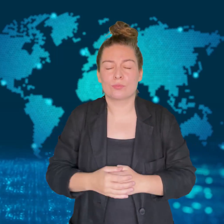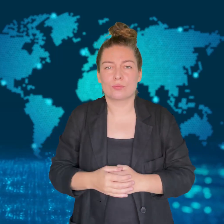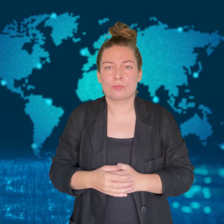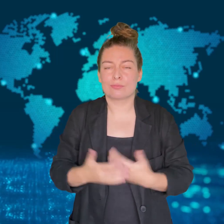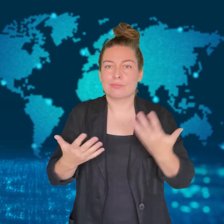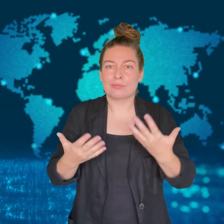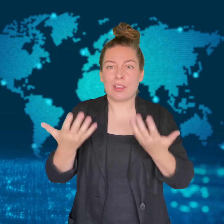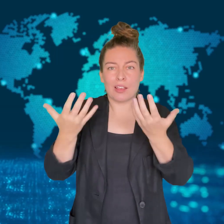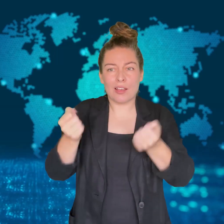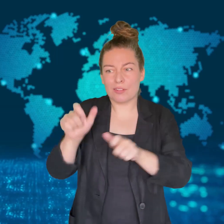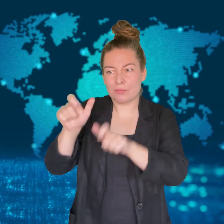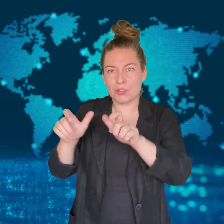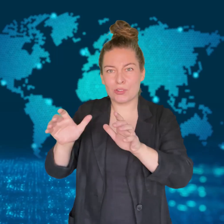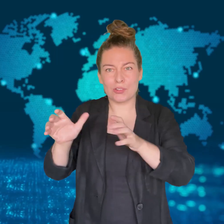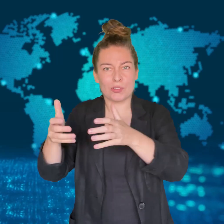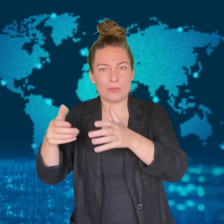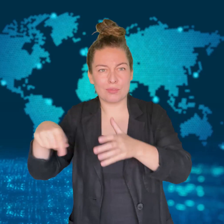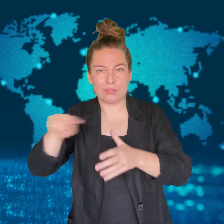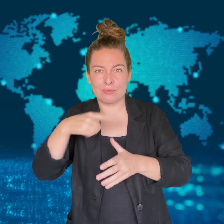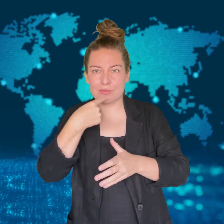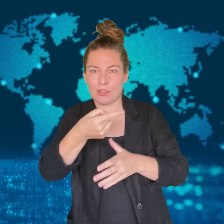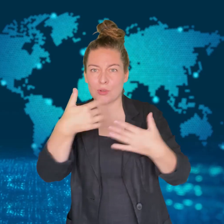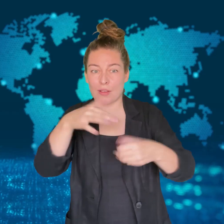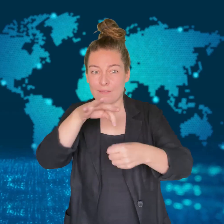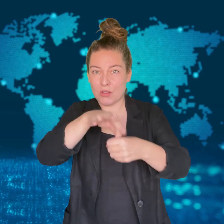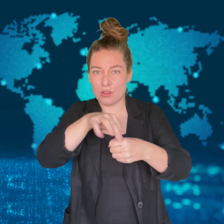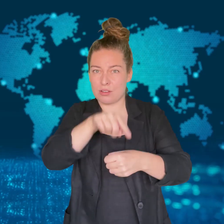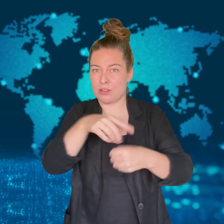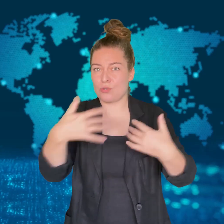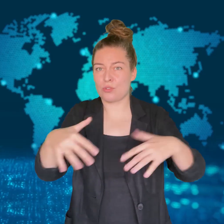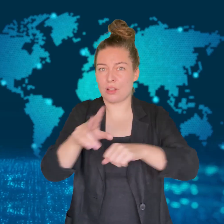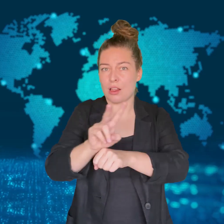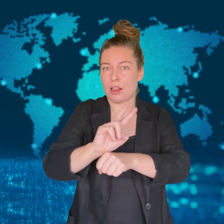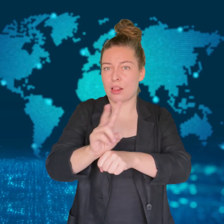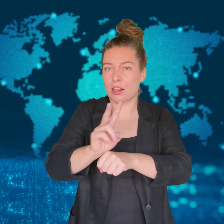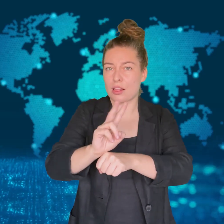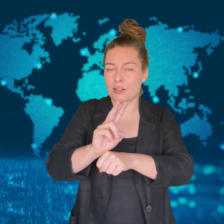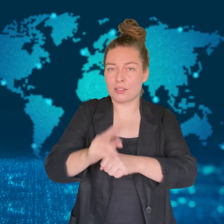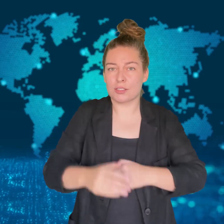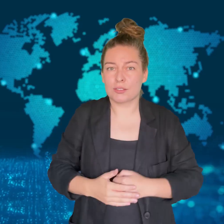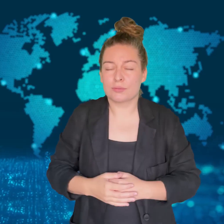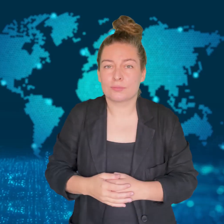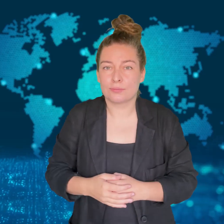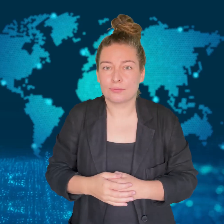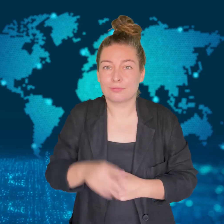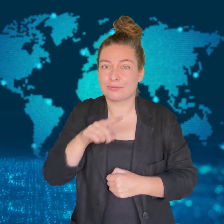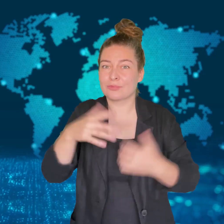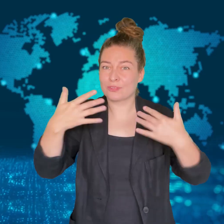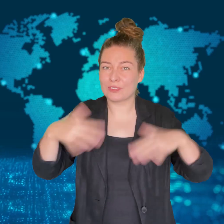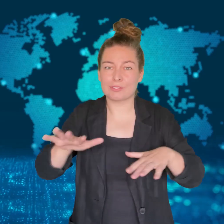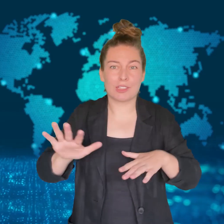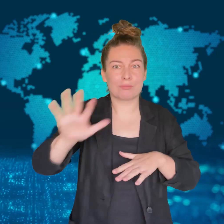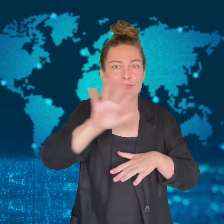There are many groups who claim the referendum was built on a lie.